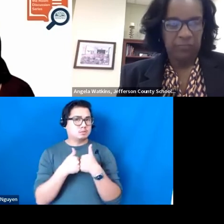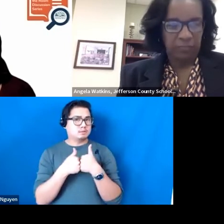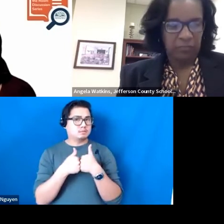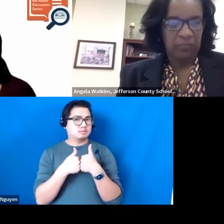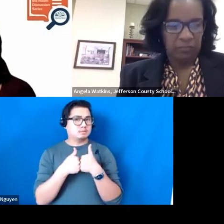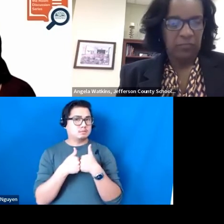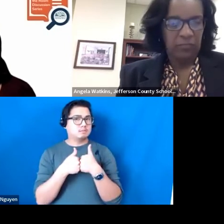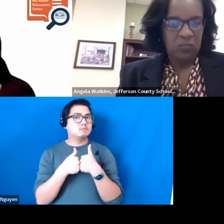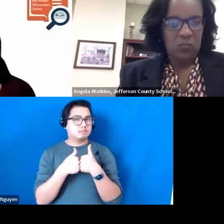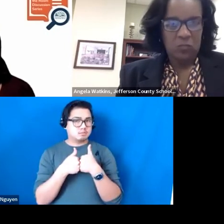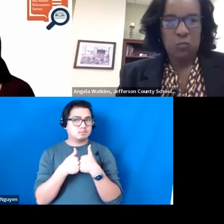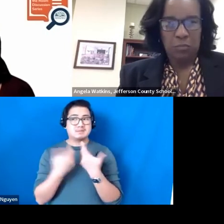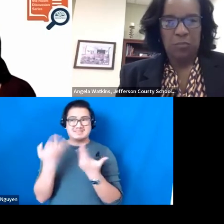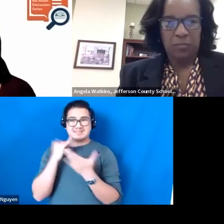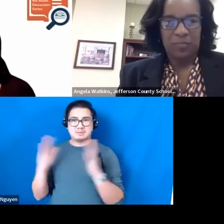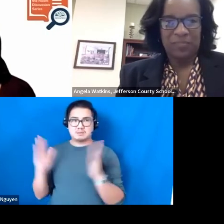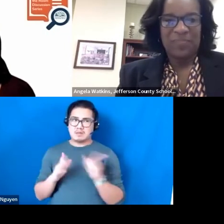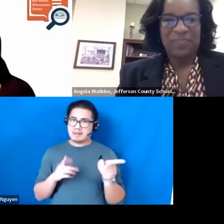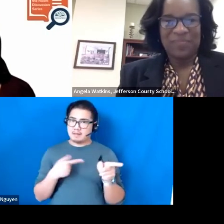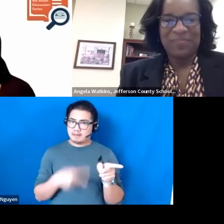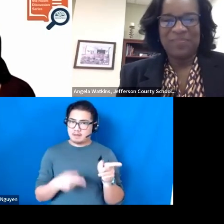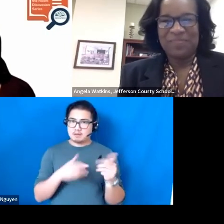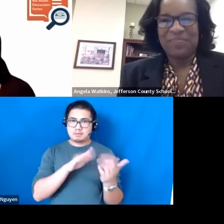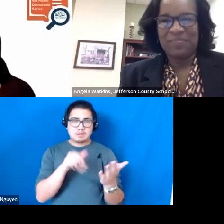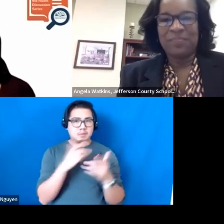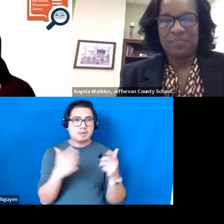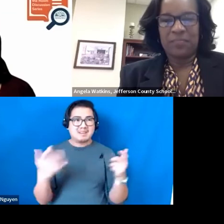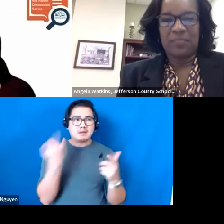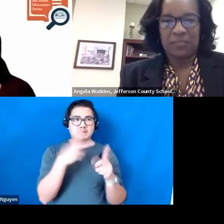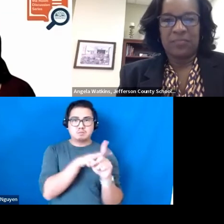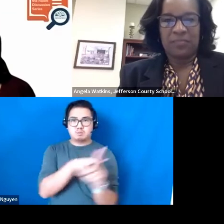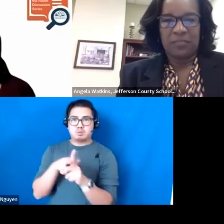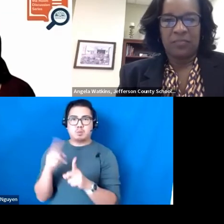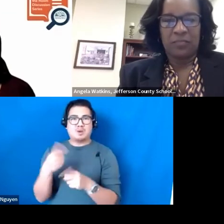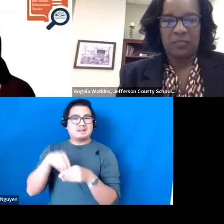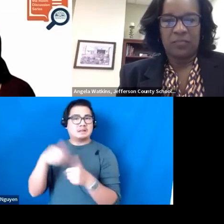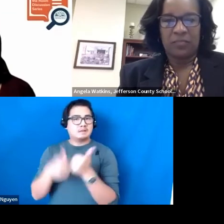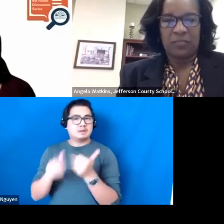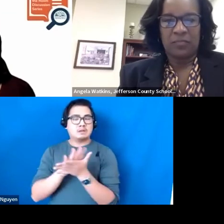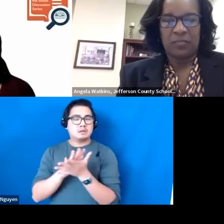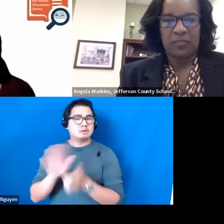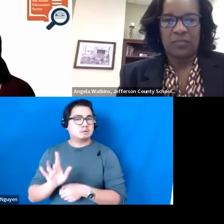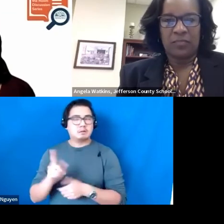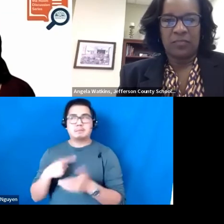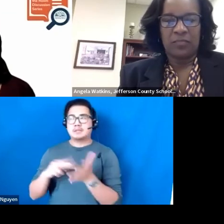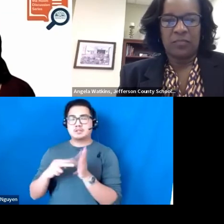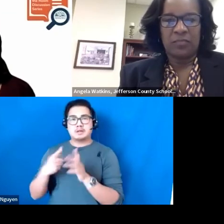being small. That's not small if we've got one in every place. We have to make sure we have other structures in place to support that.